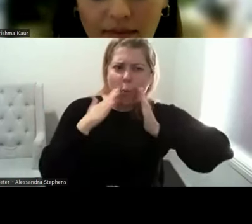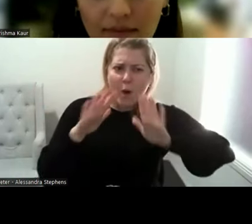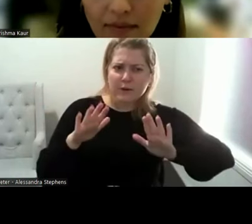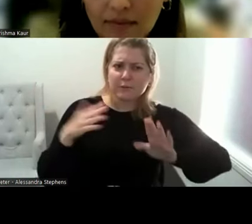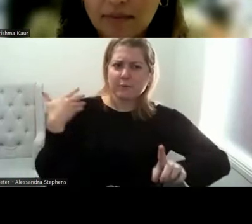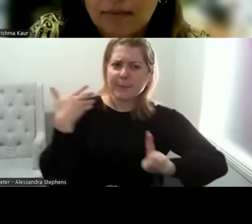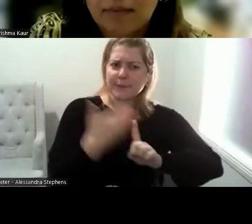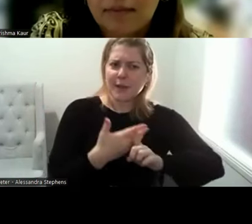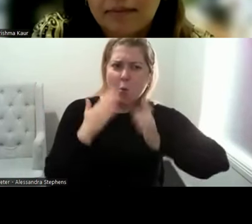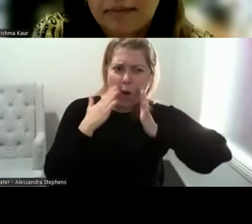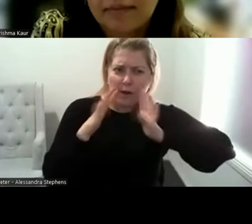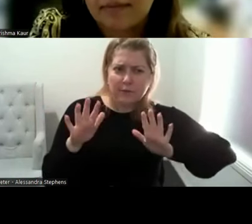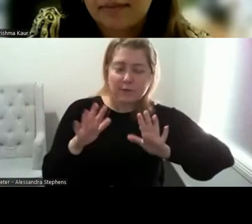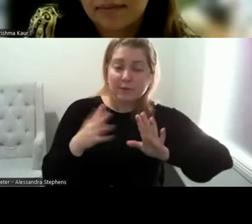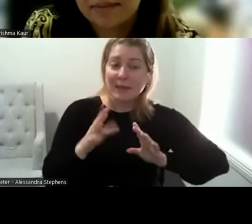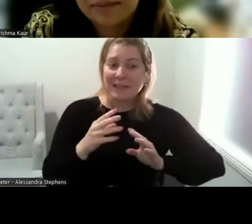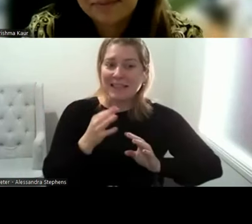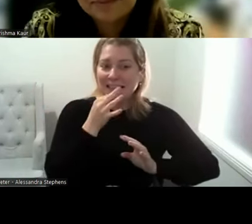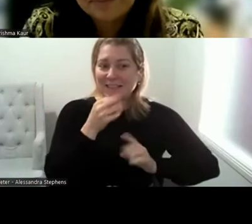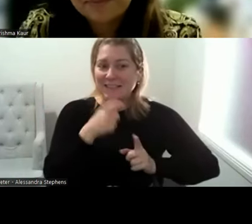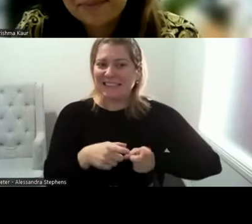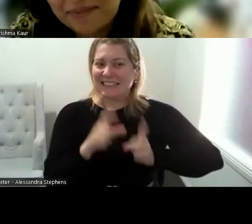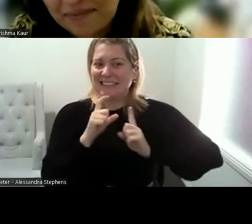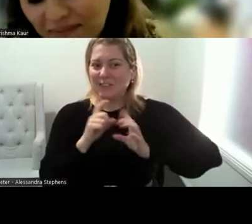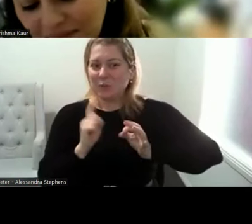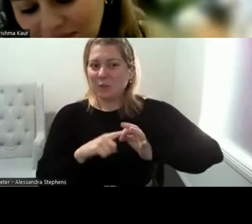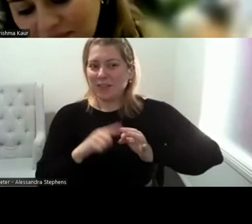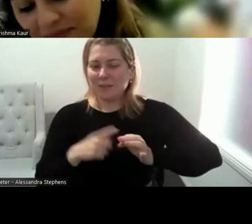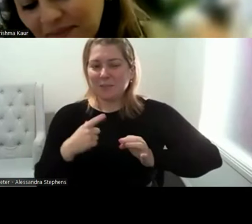And this might be the trickiest one because it's in one sentence in the